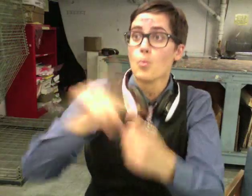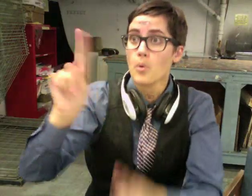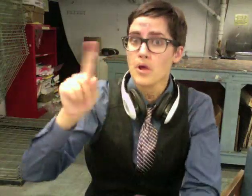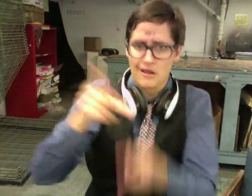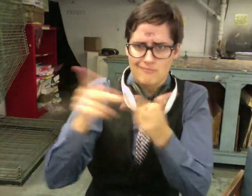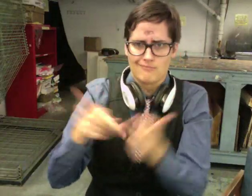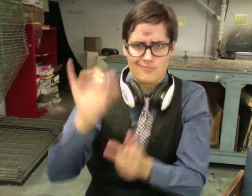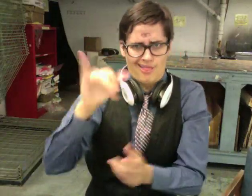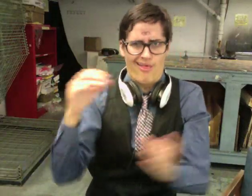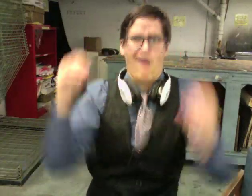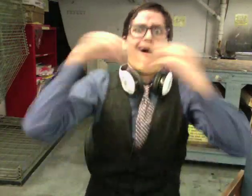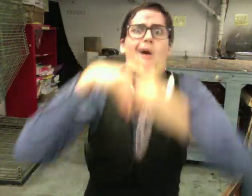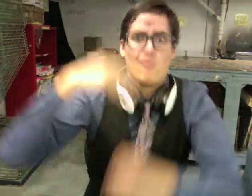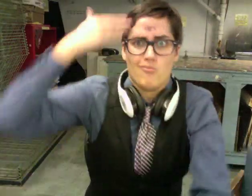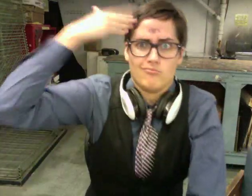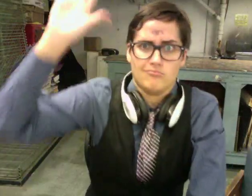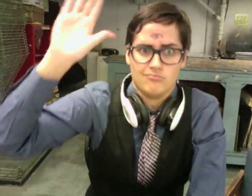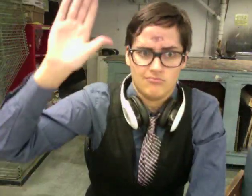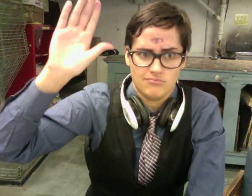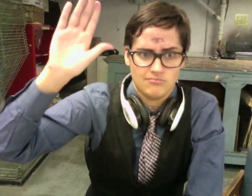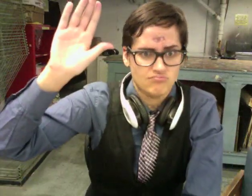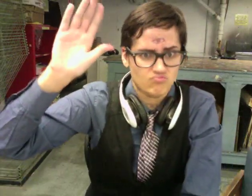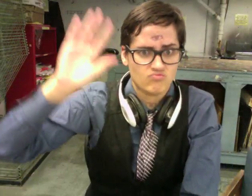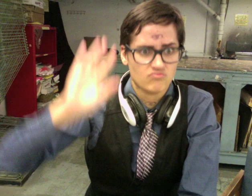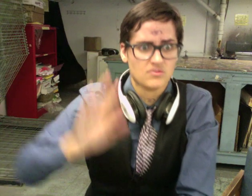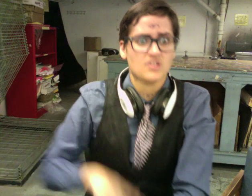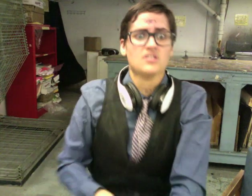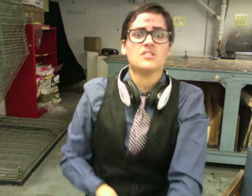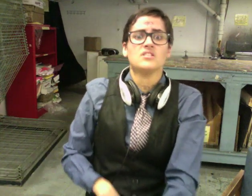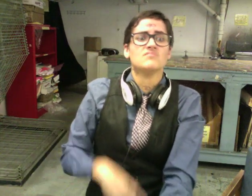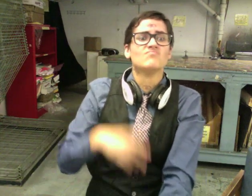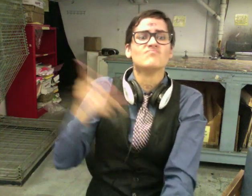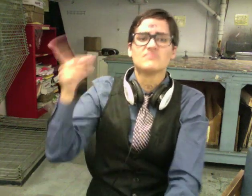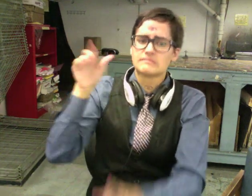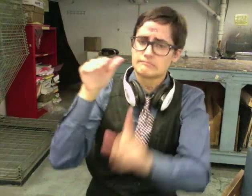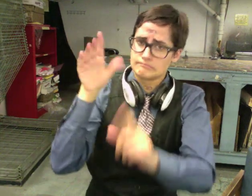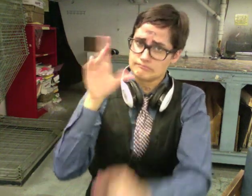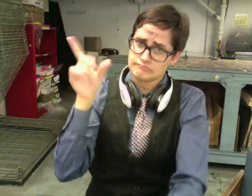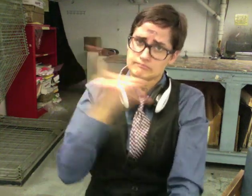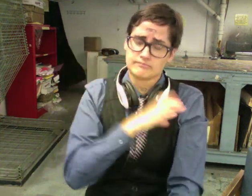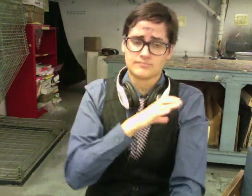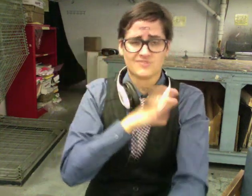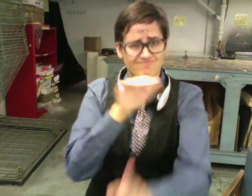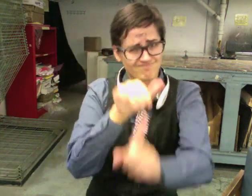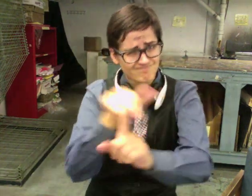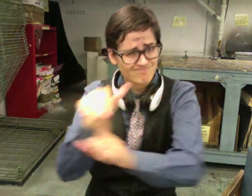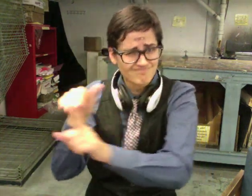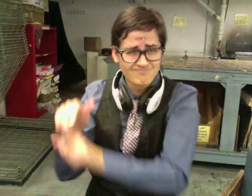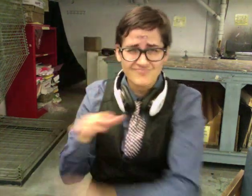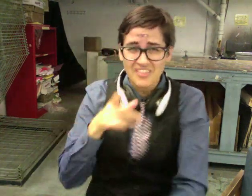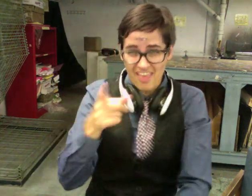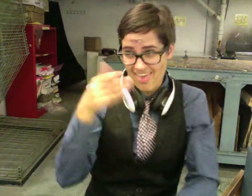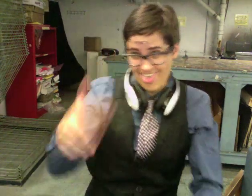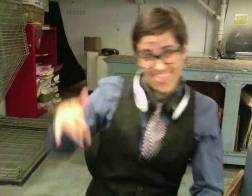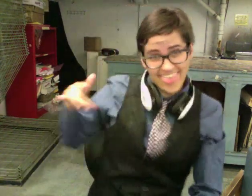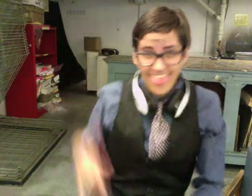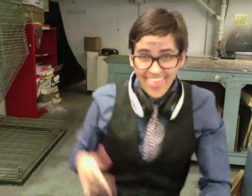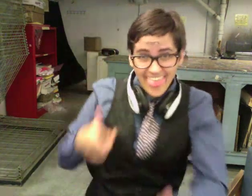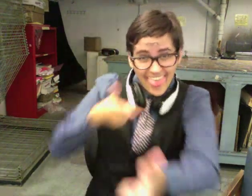unknown for destinations more unknown. They would like to remind you that you should not